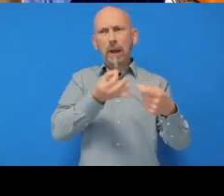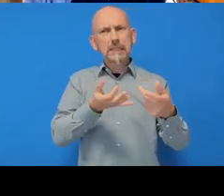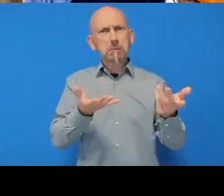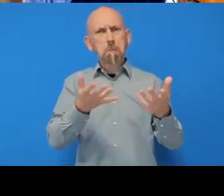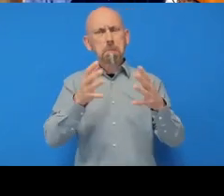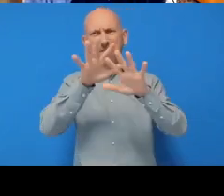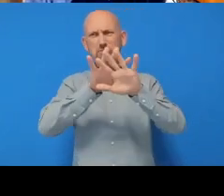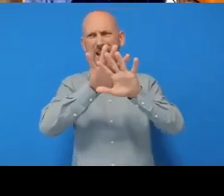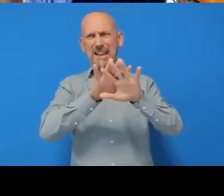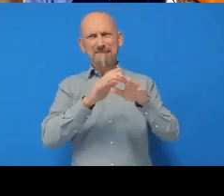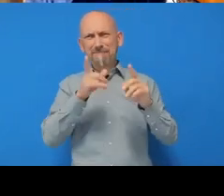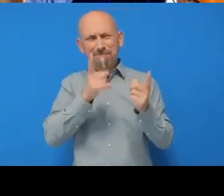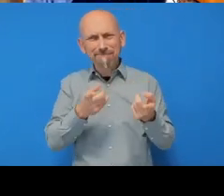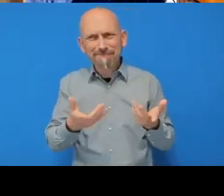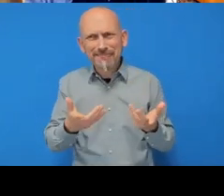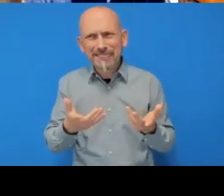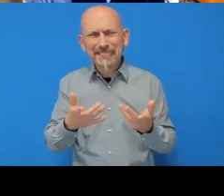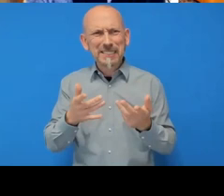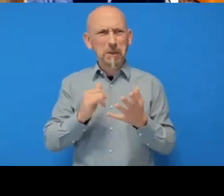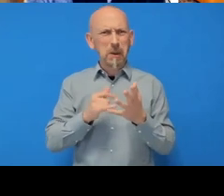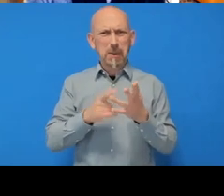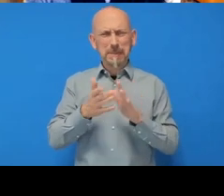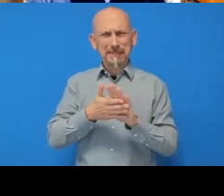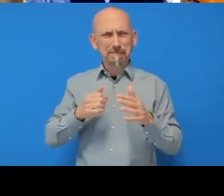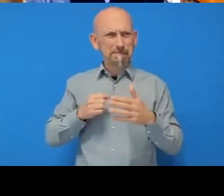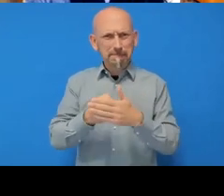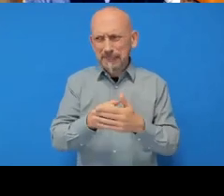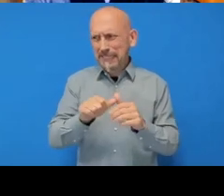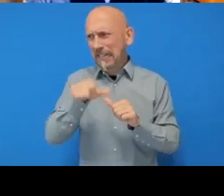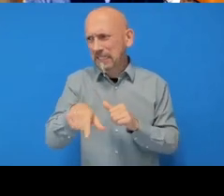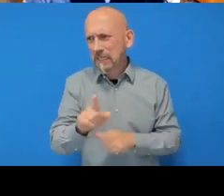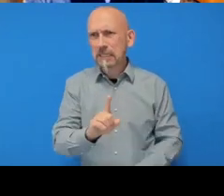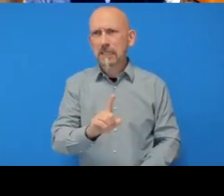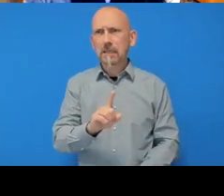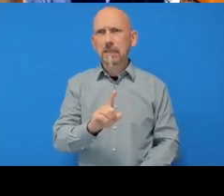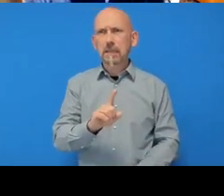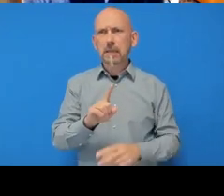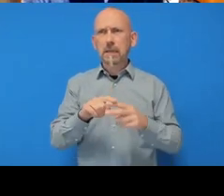not sure what's next”. And then I saw there were a few questions in follow up to that. So you've done all the steps.